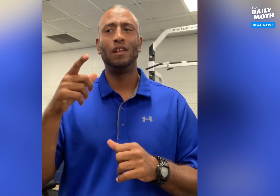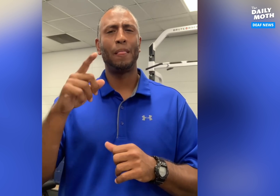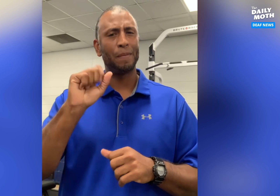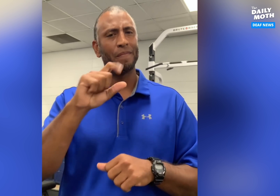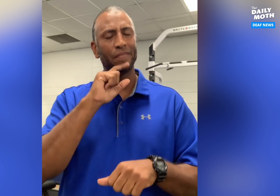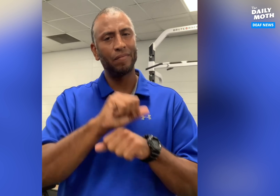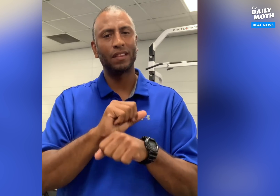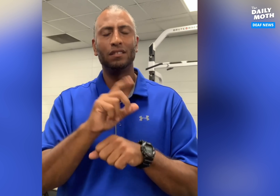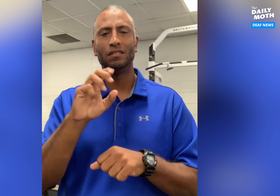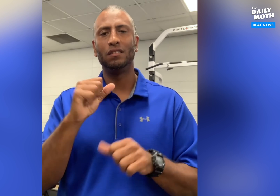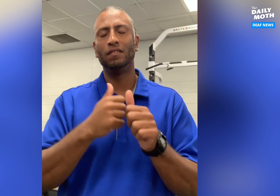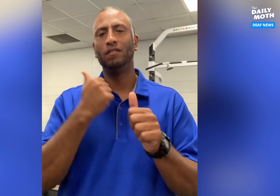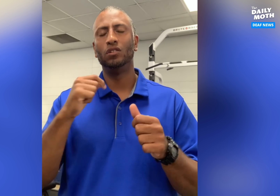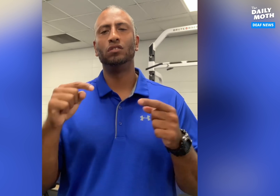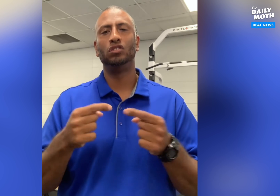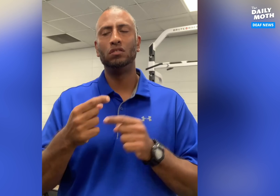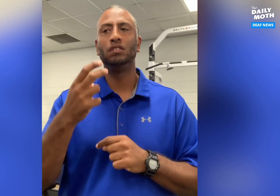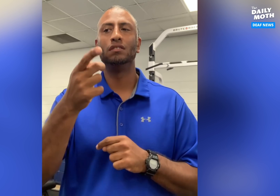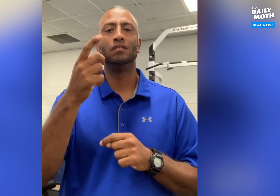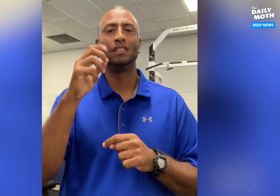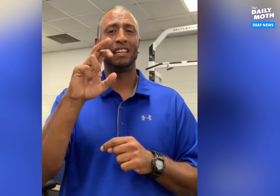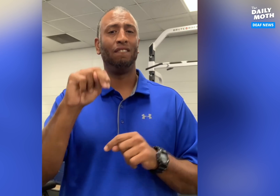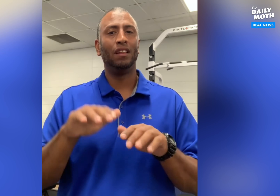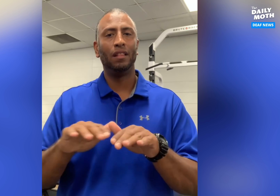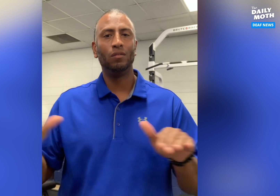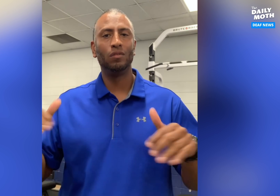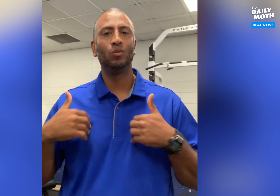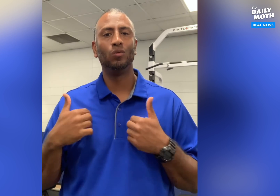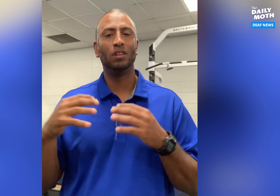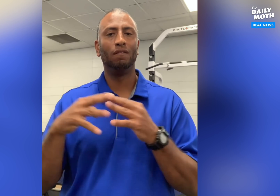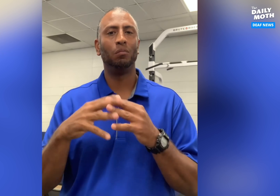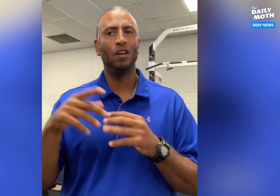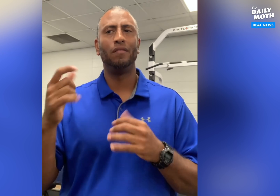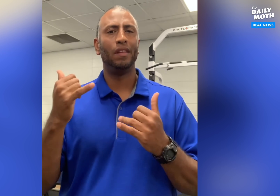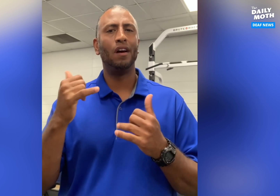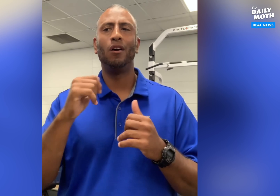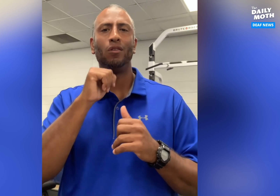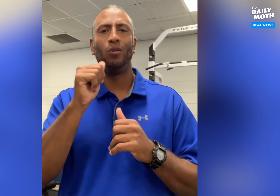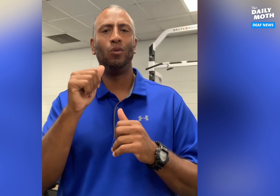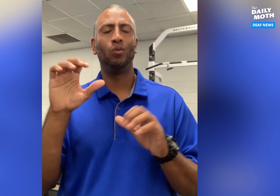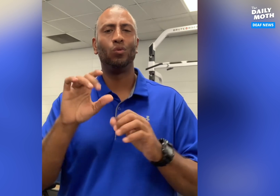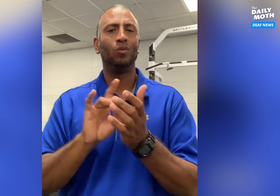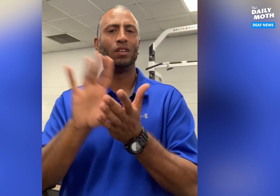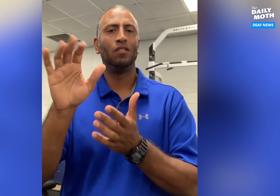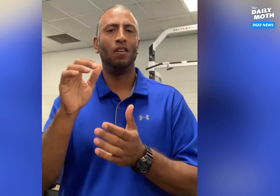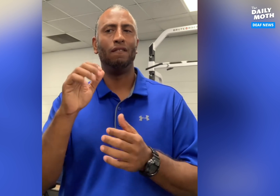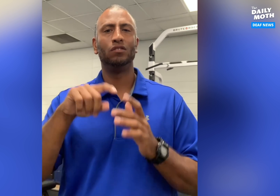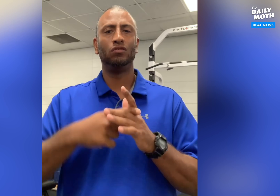It really does help us avoid injuries. Even pee wee football leagues don't use kickoffs.